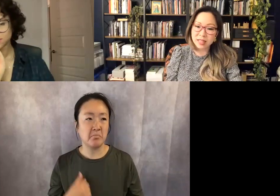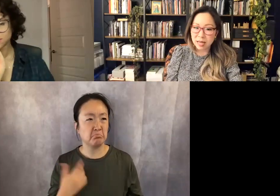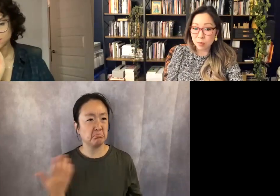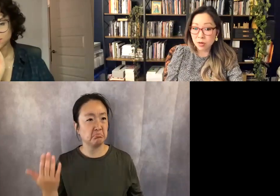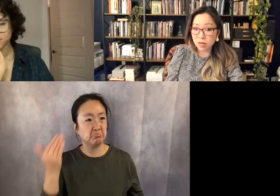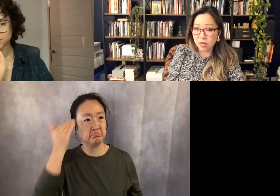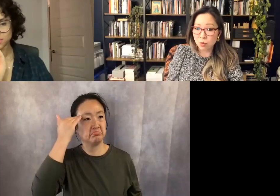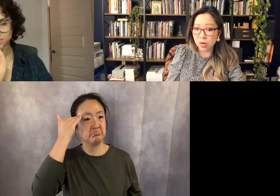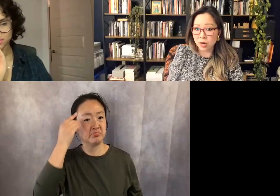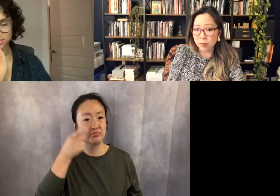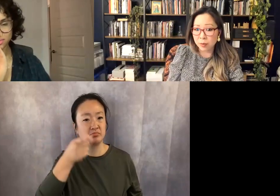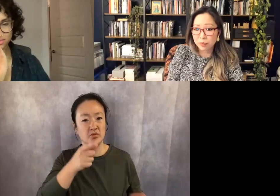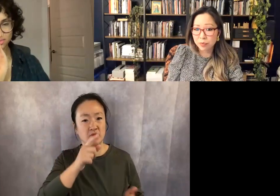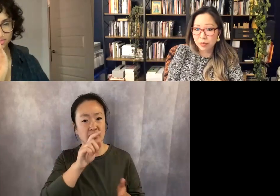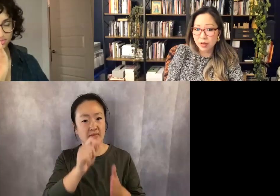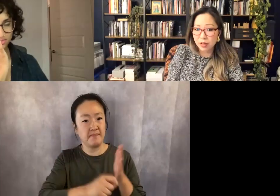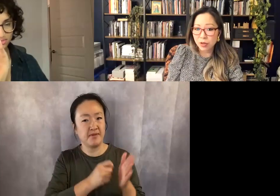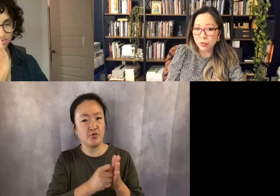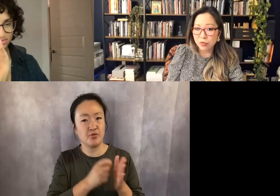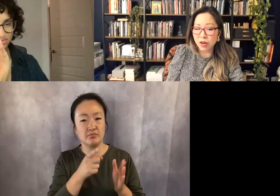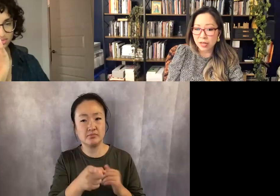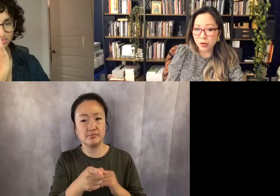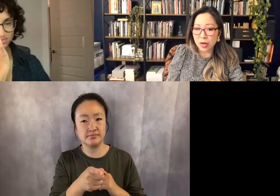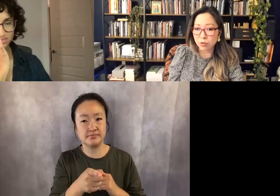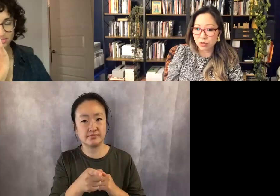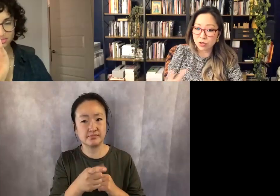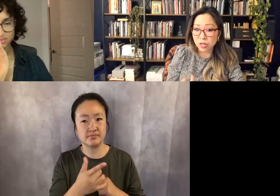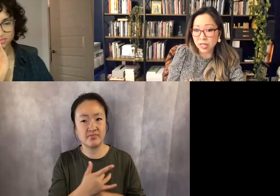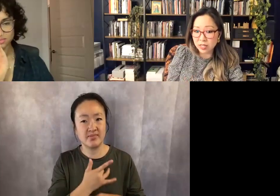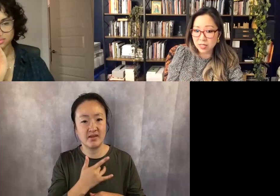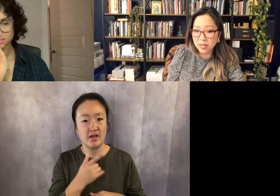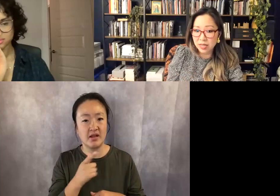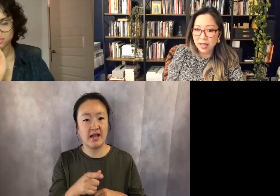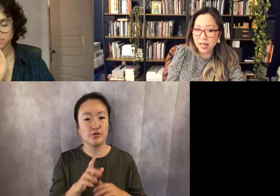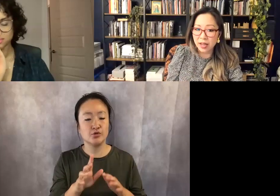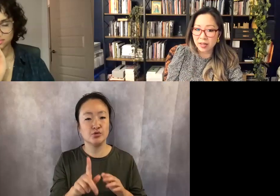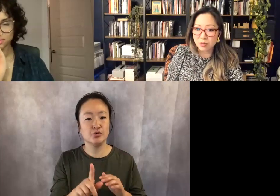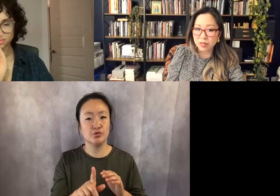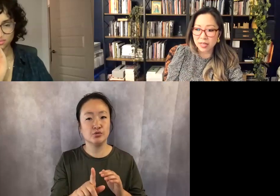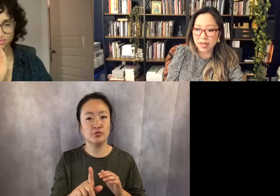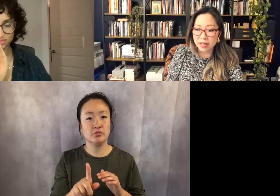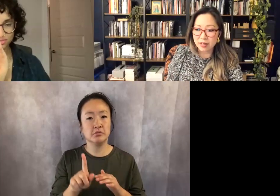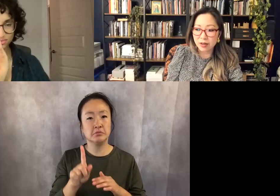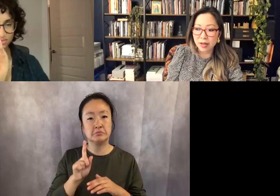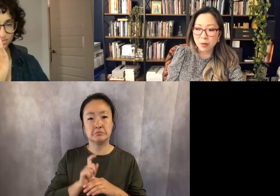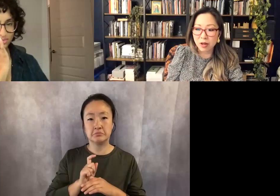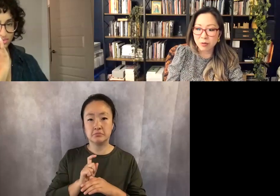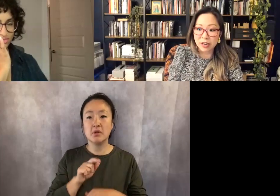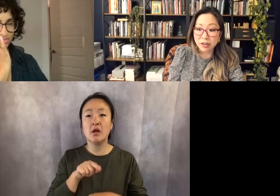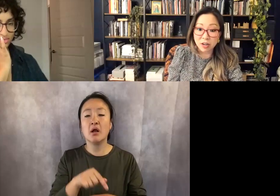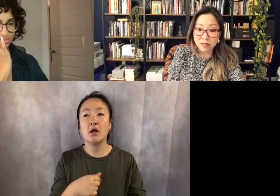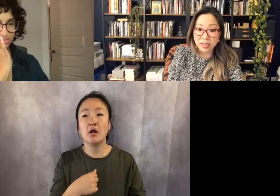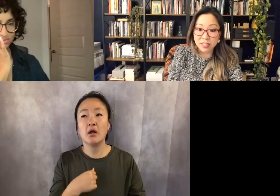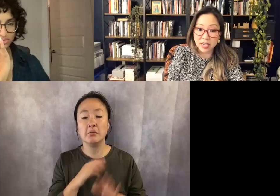had that period where you felt like you had to retreat. 00:50:53.000 --> 00:50:57.000 And was like, Okay, well, writer, it's gotta